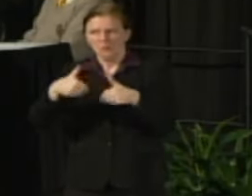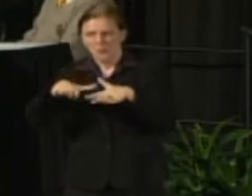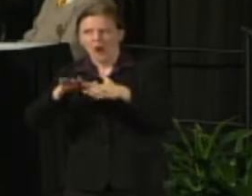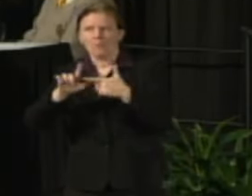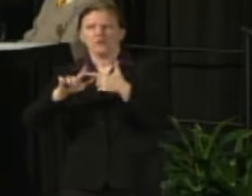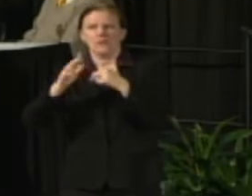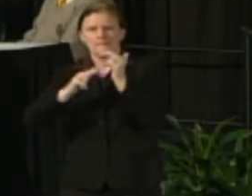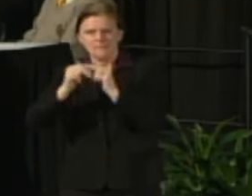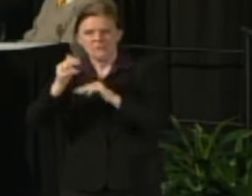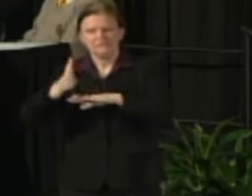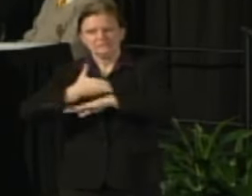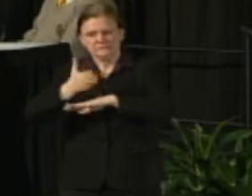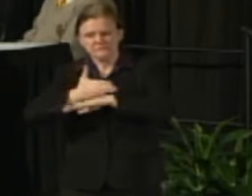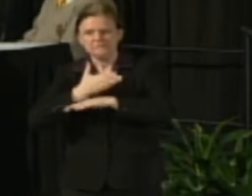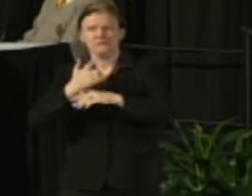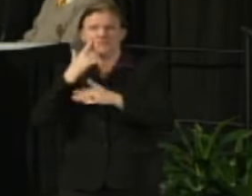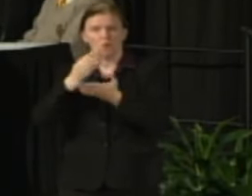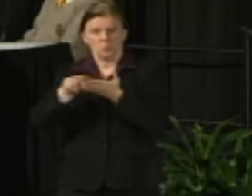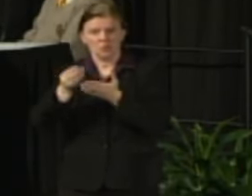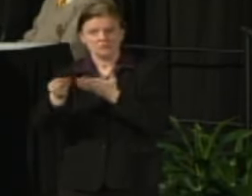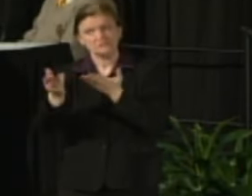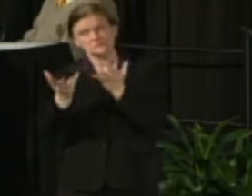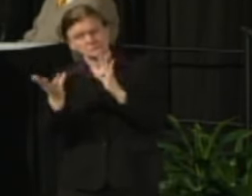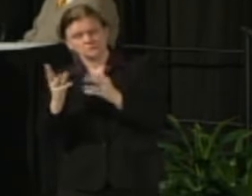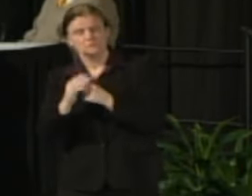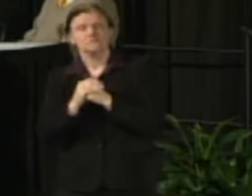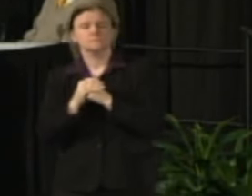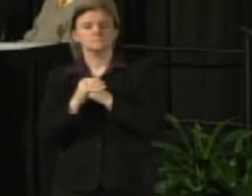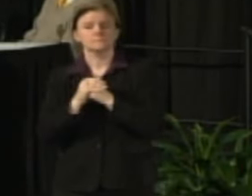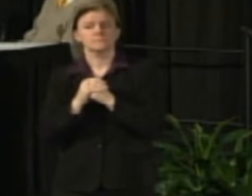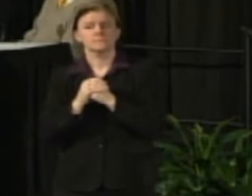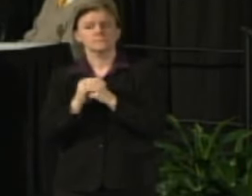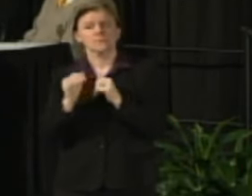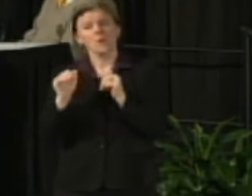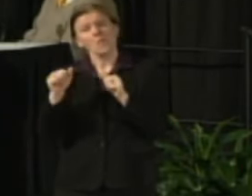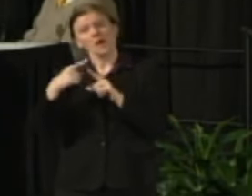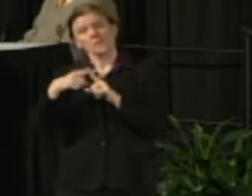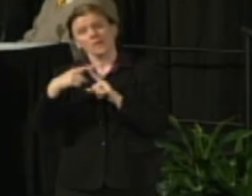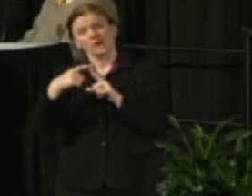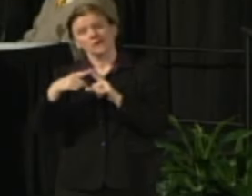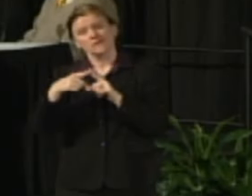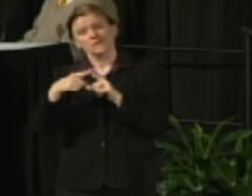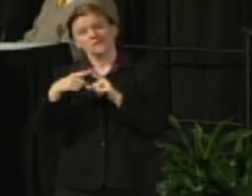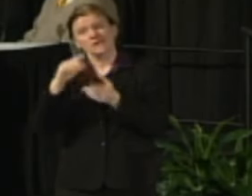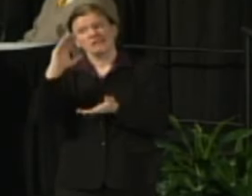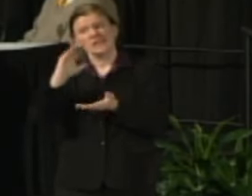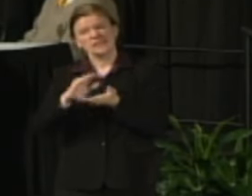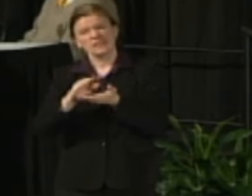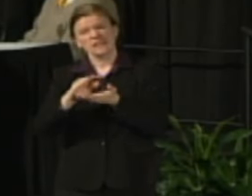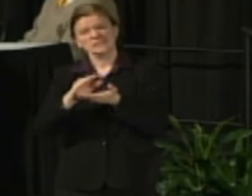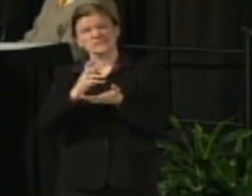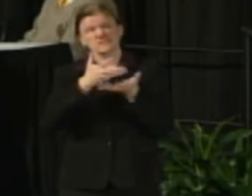over a purchasing issue this would be potentially a positive change. We would have the opportunity to develop our own procurement systems.